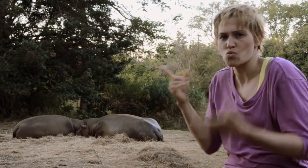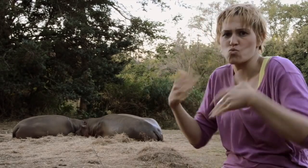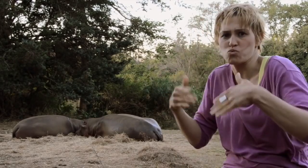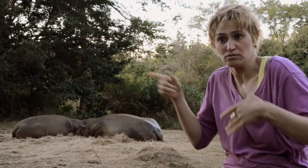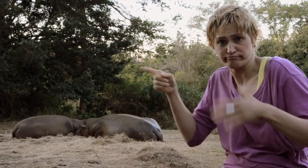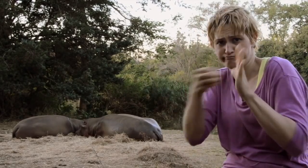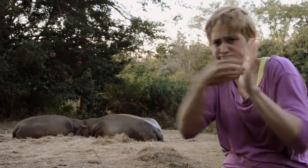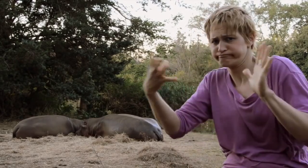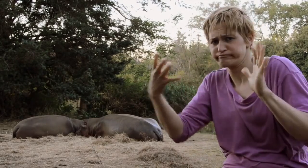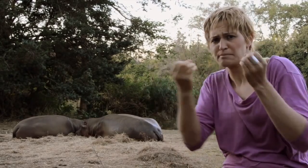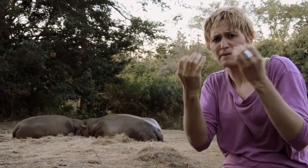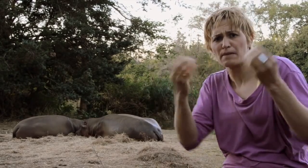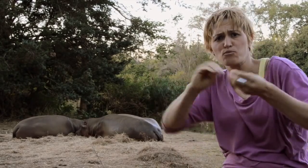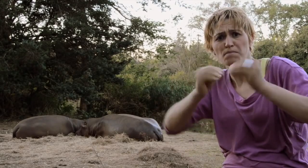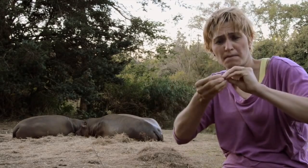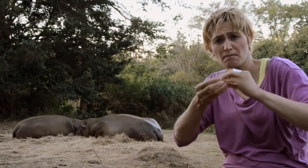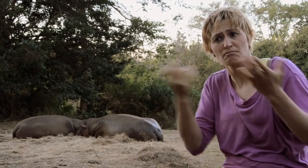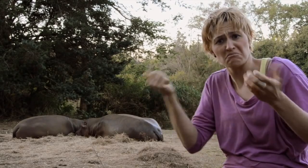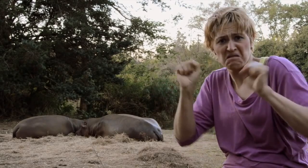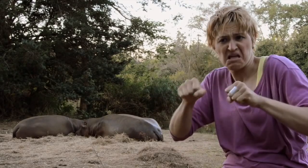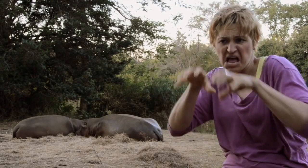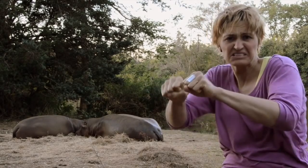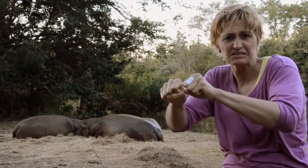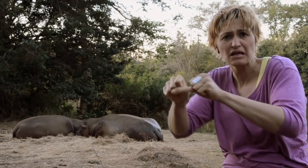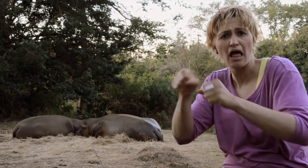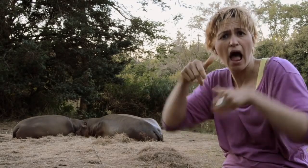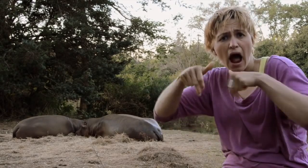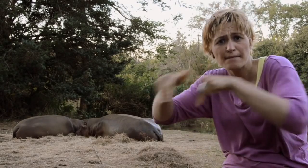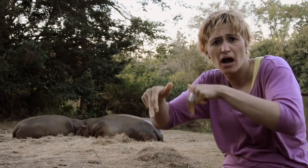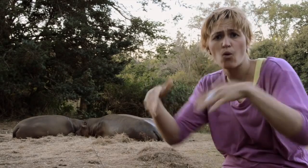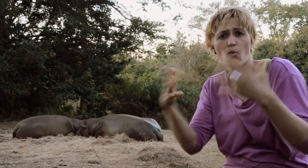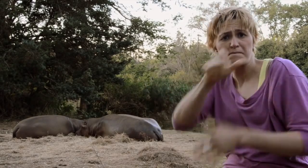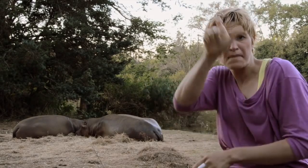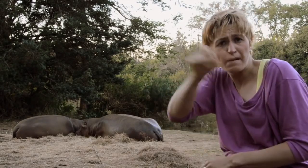of being cautious around hippopotamuses as they do cause problems.